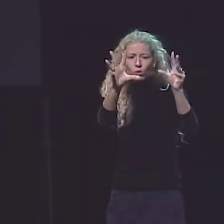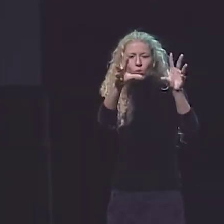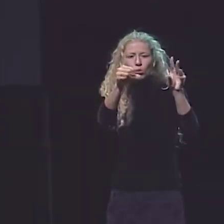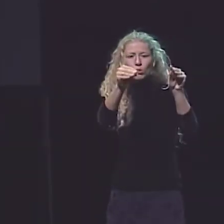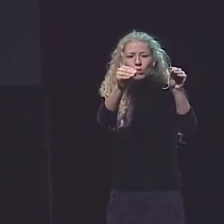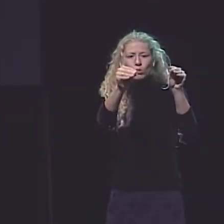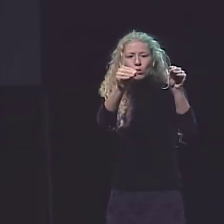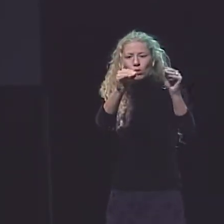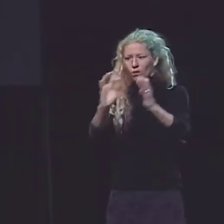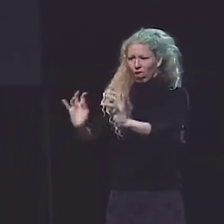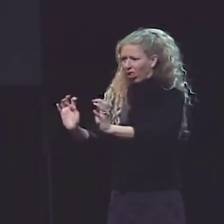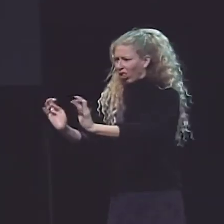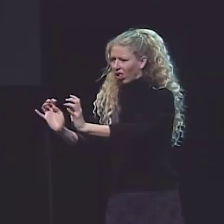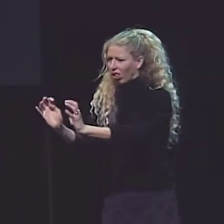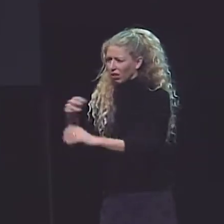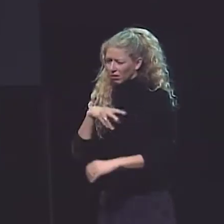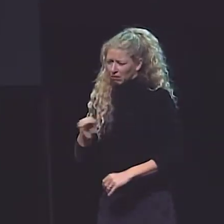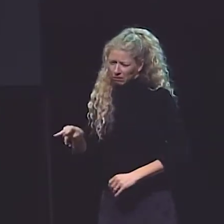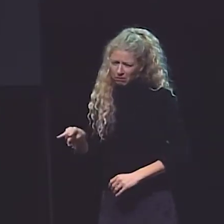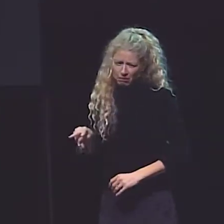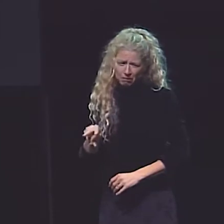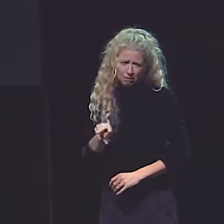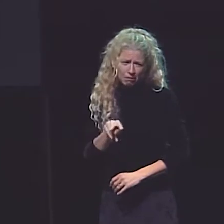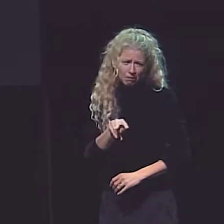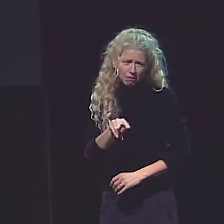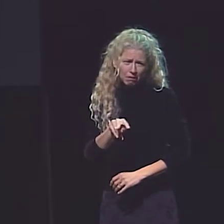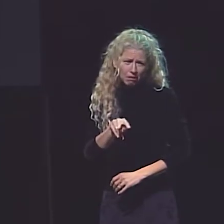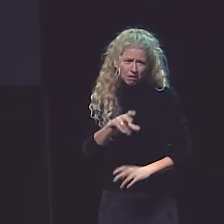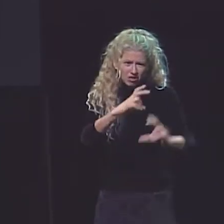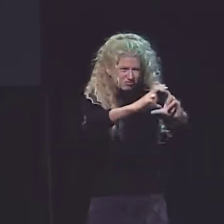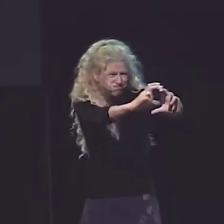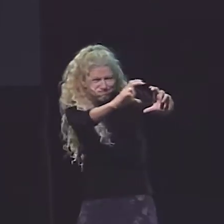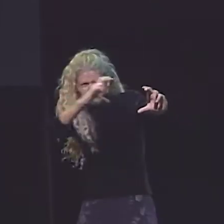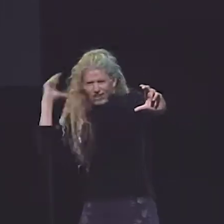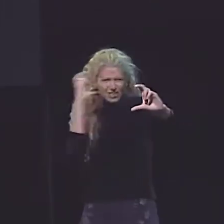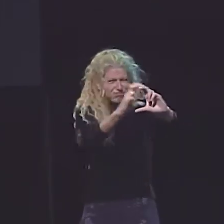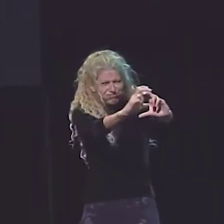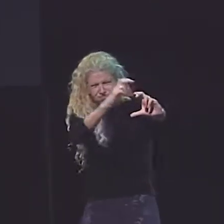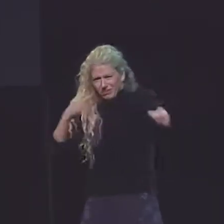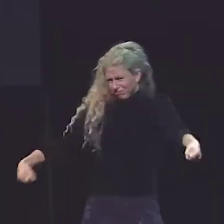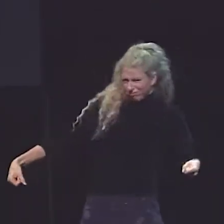FINALLY, THE ALARM HAD STOPPED AND WE SAW PEOPLE TALKING.